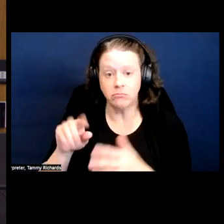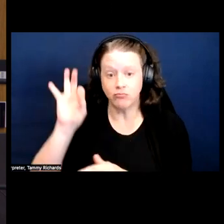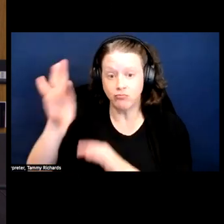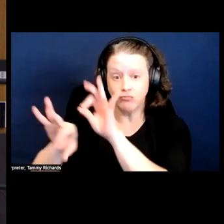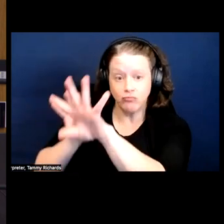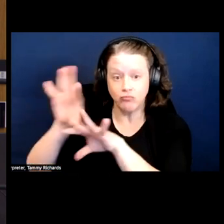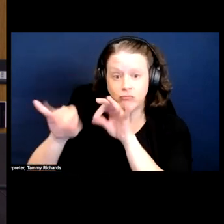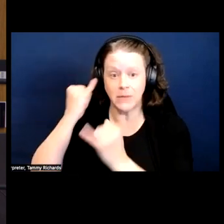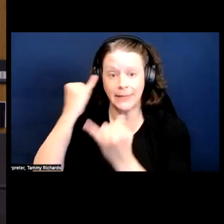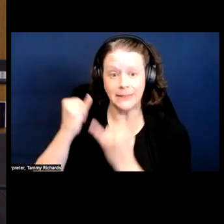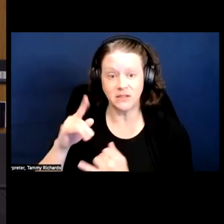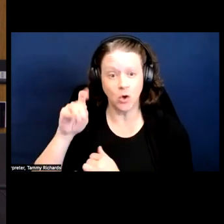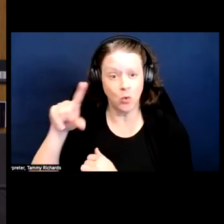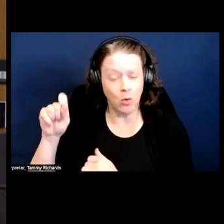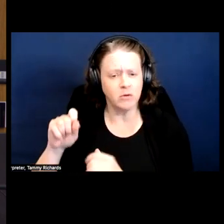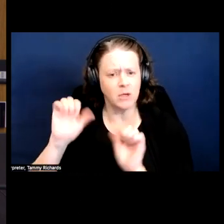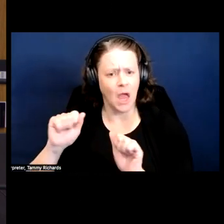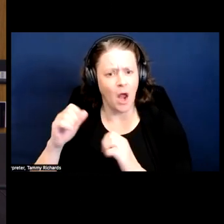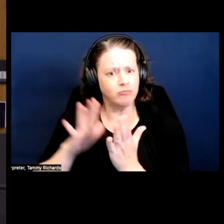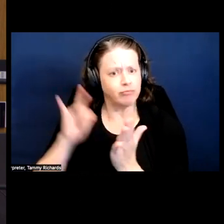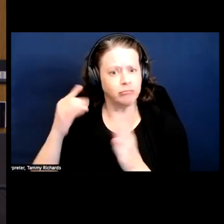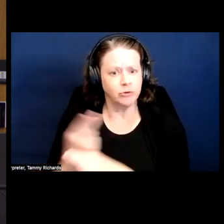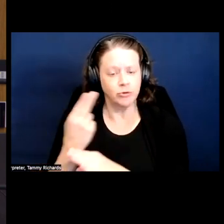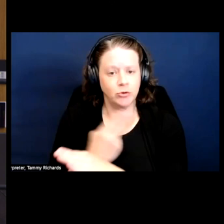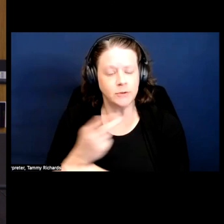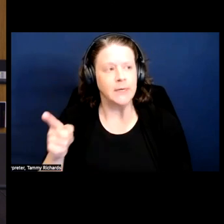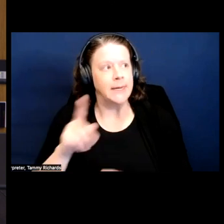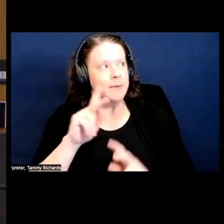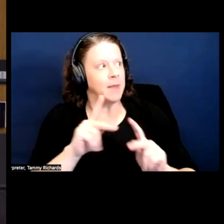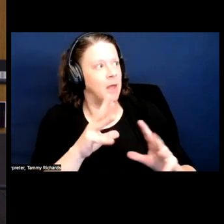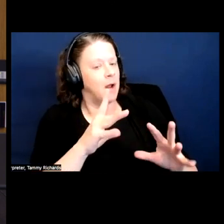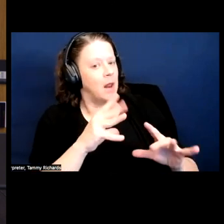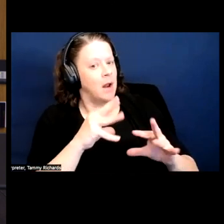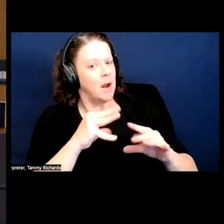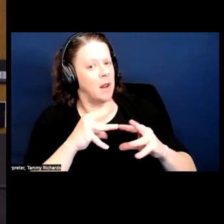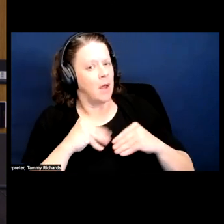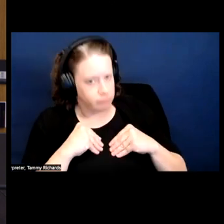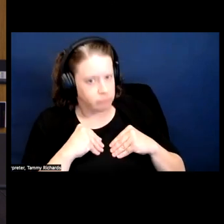And as people receive those tools and come into terms with their body, then maybe they